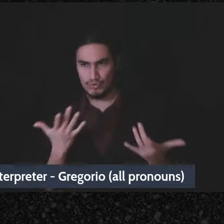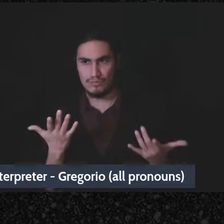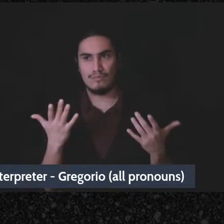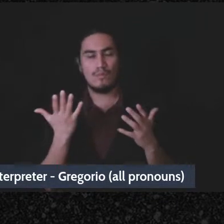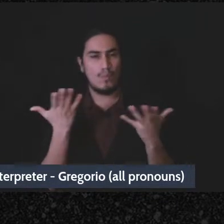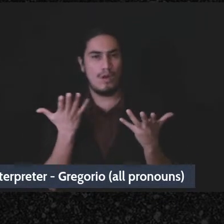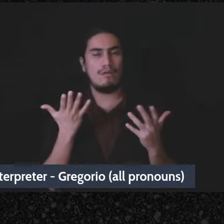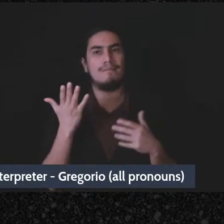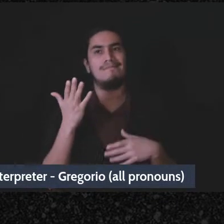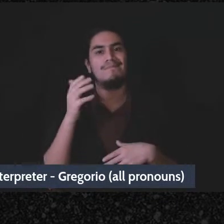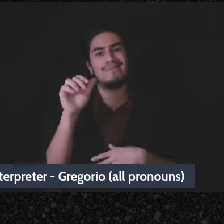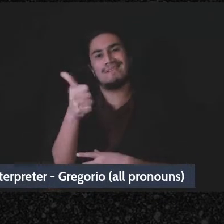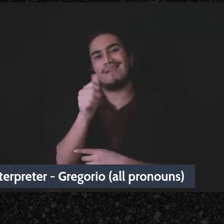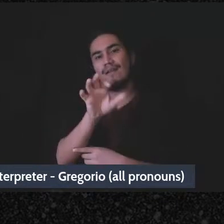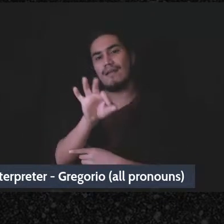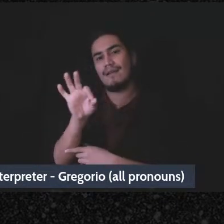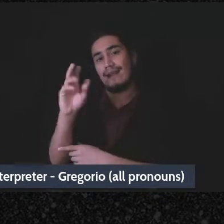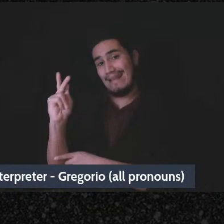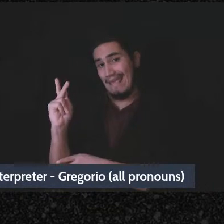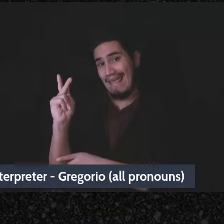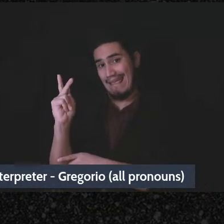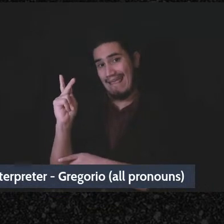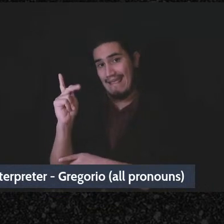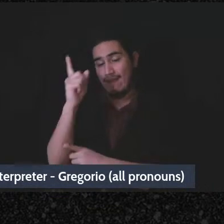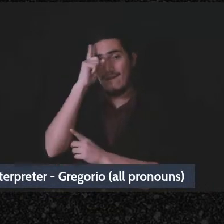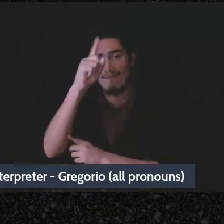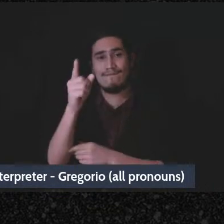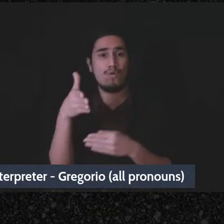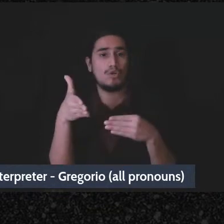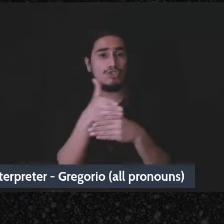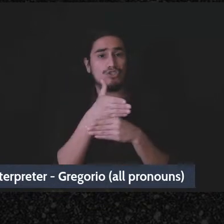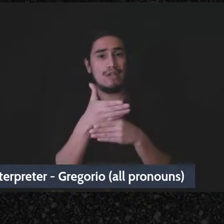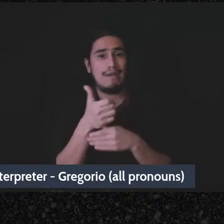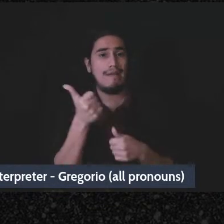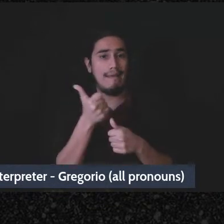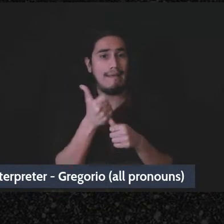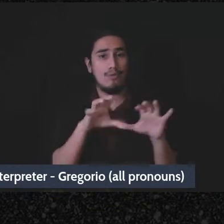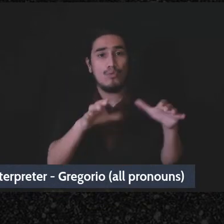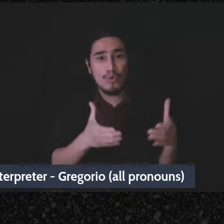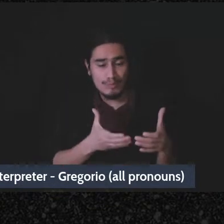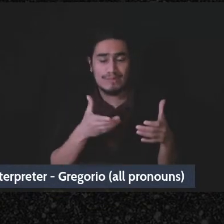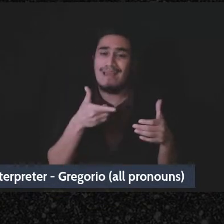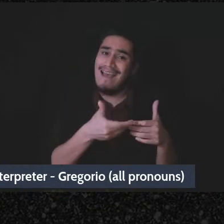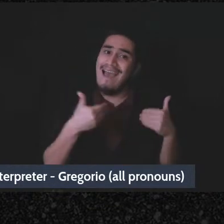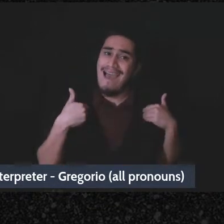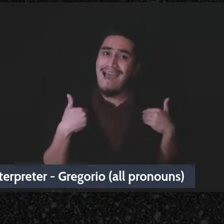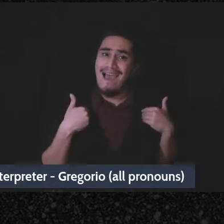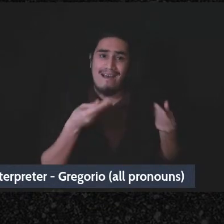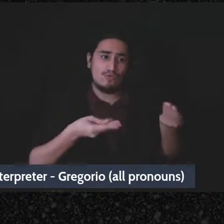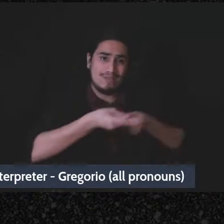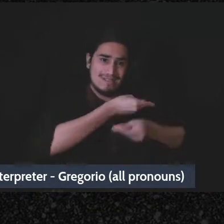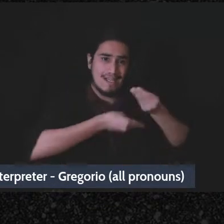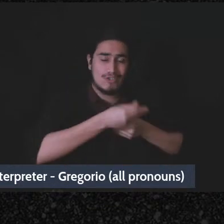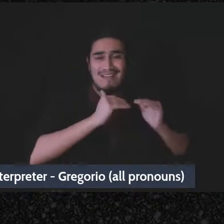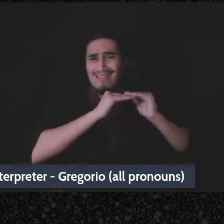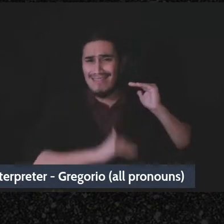1099-k’s for mutual aid groups that are doing some transactions less than 20, 000 and less than 200,